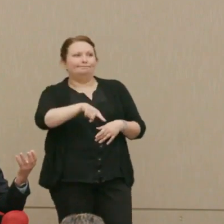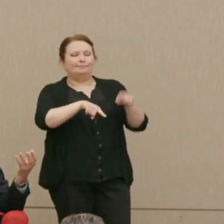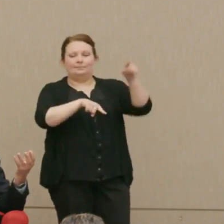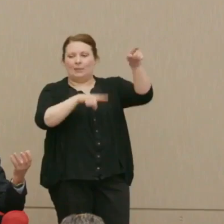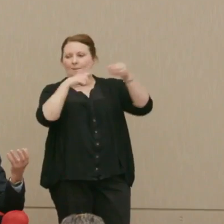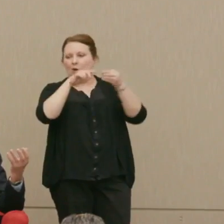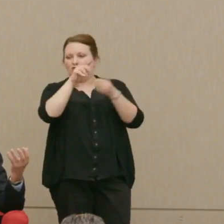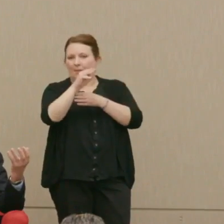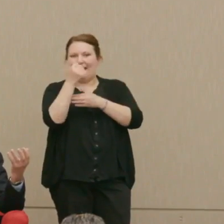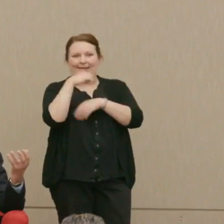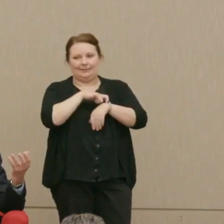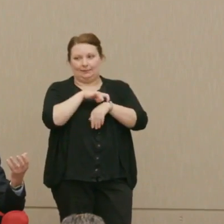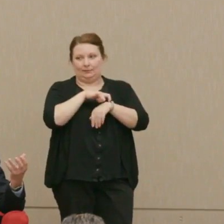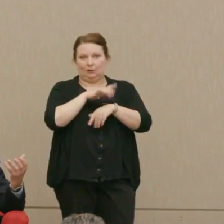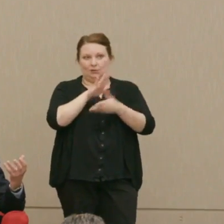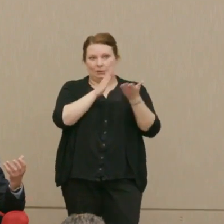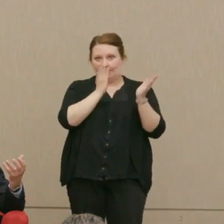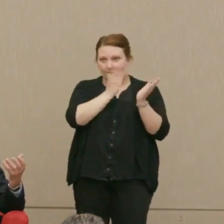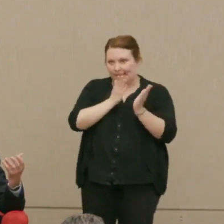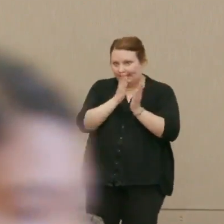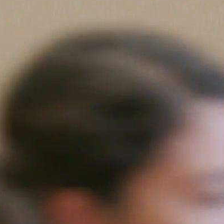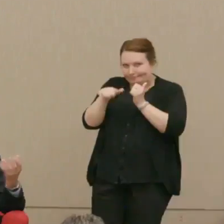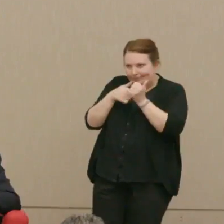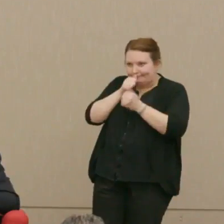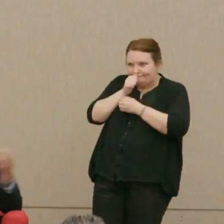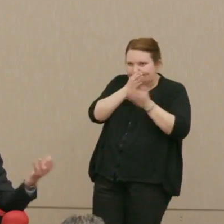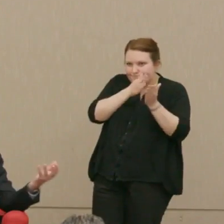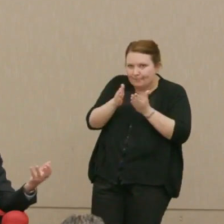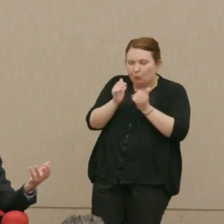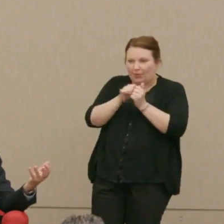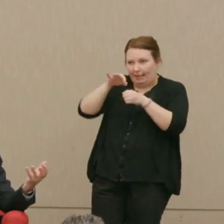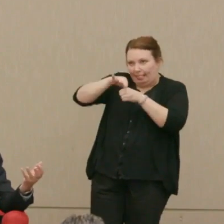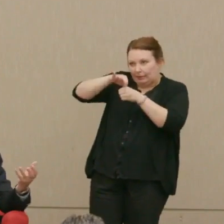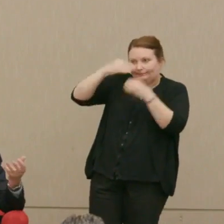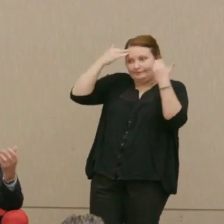Dr. Ellsberg: Was there collusion on the election? I don't know.